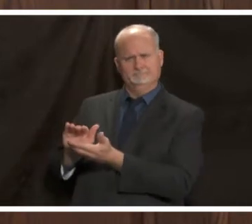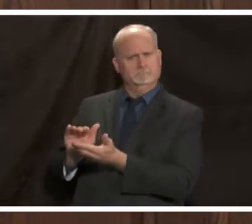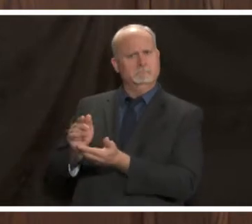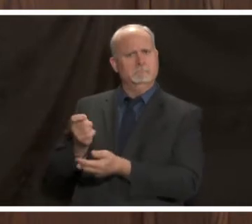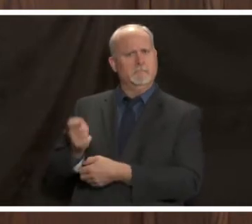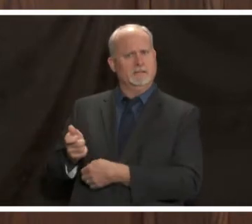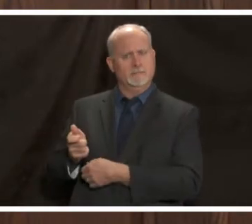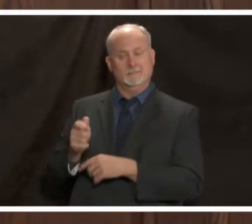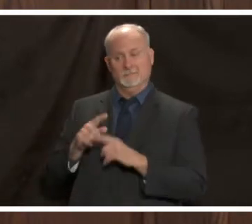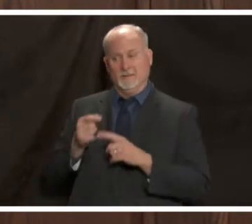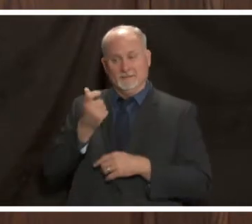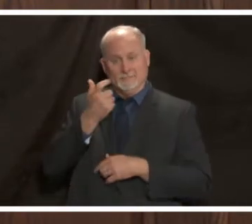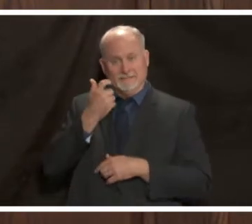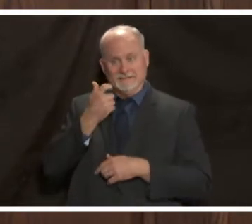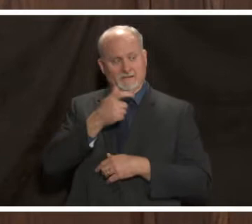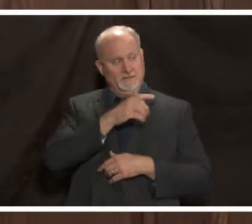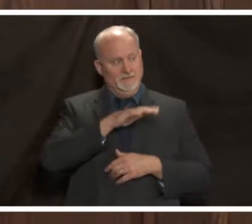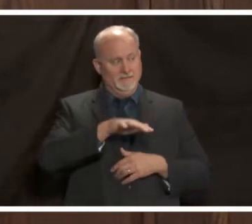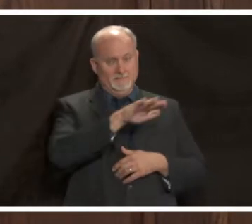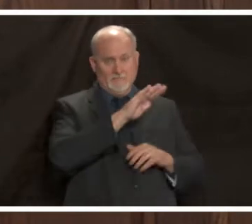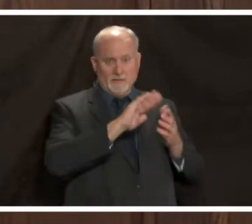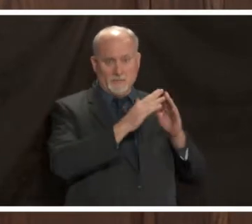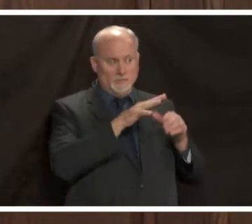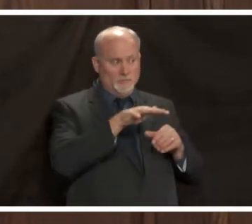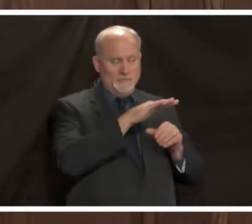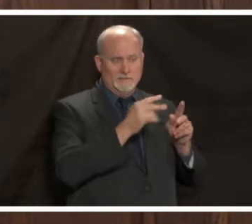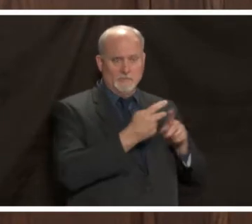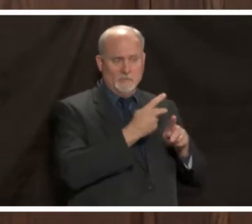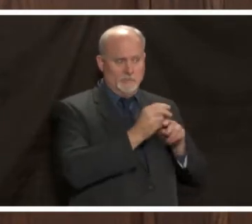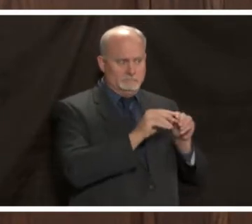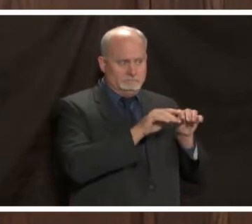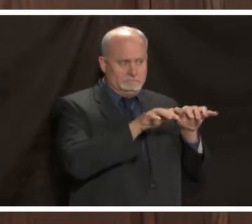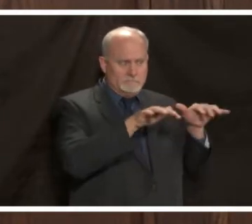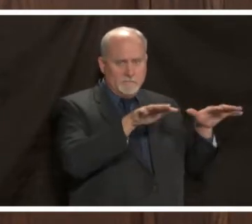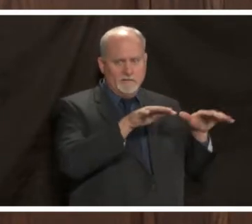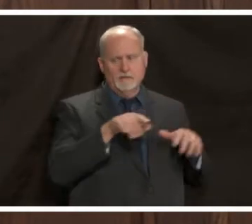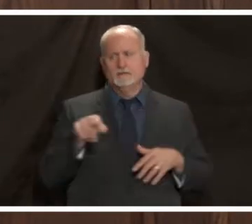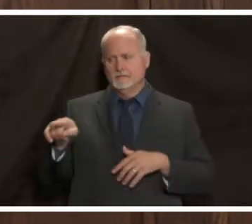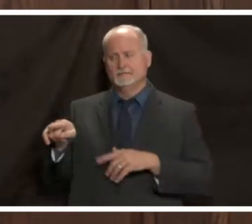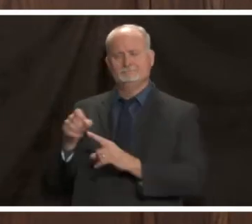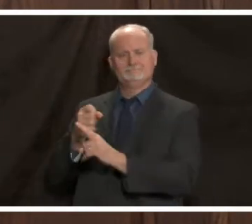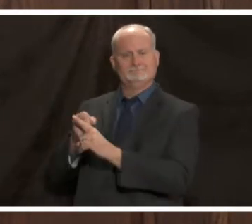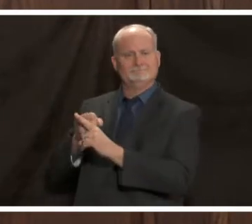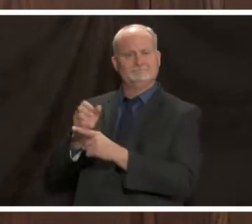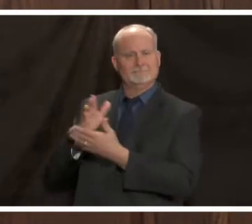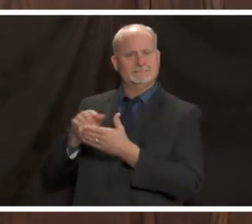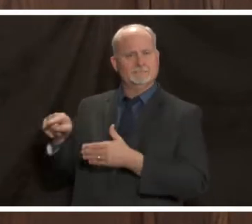lately as community spread has increased this has impacted our employees as well and we're